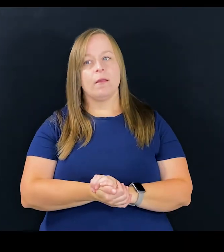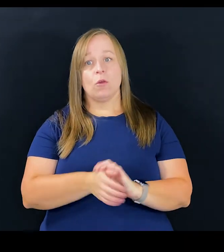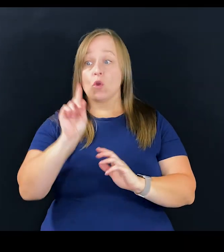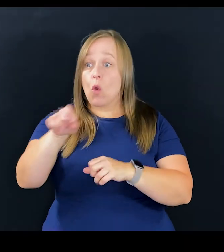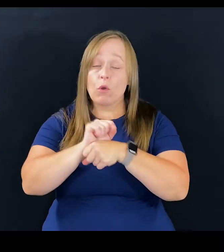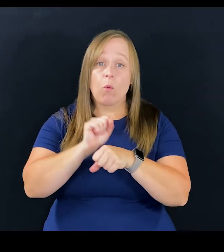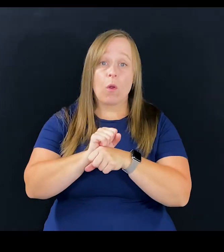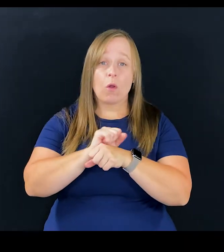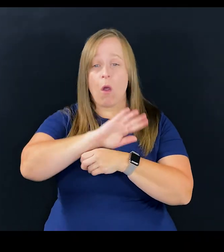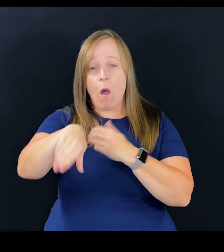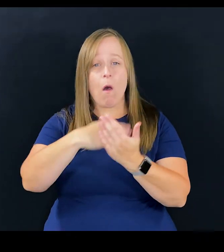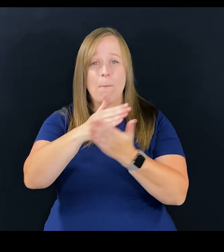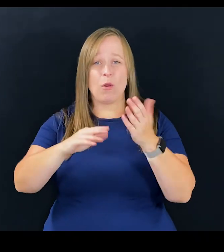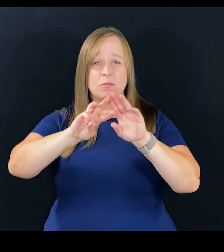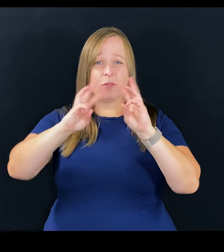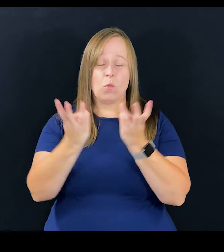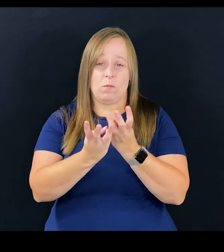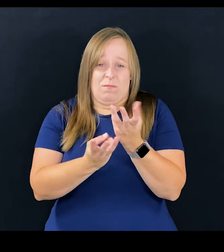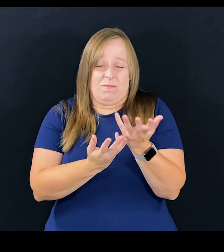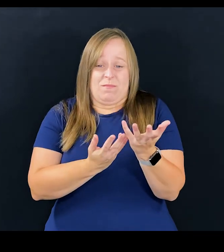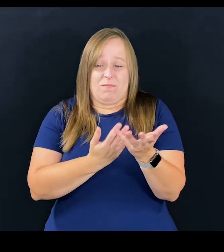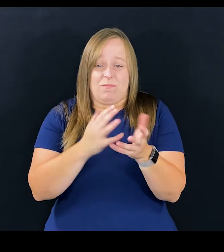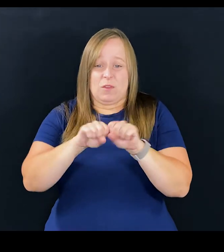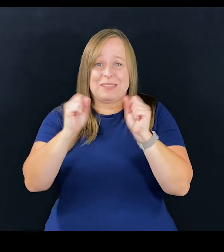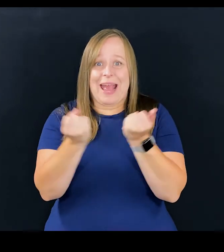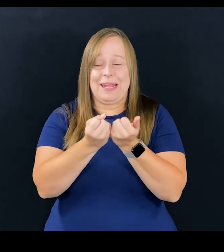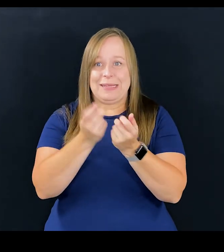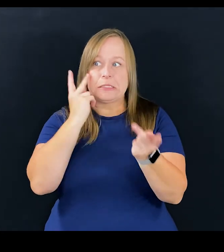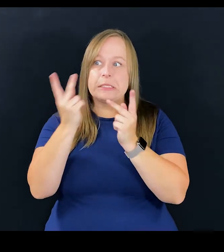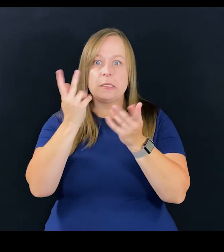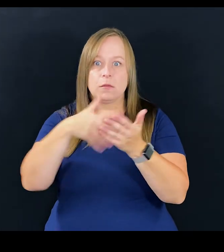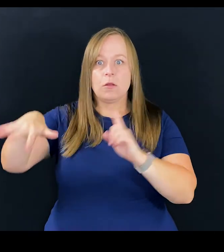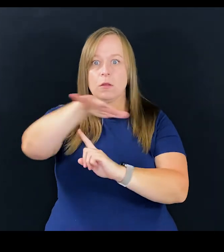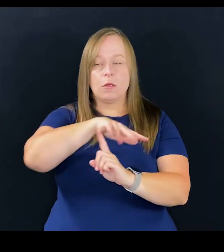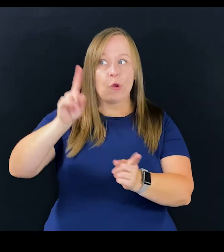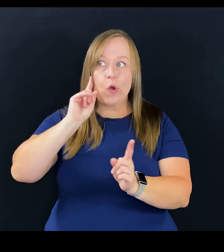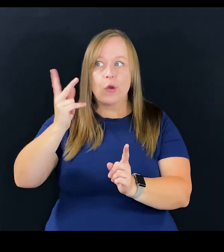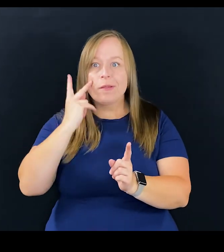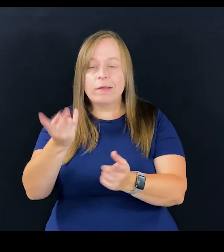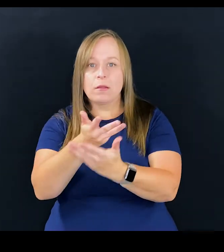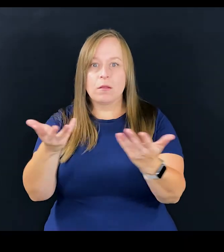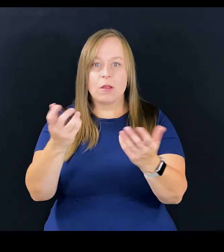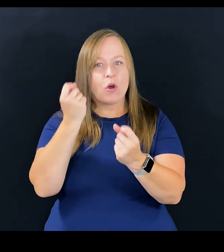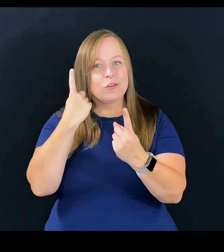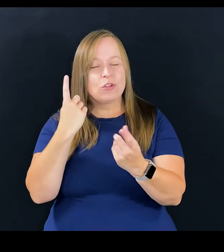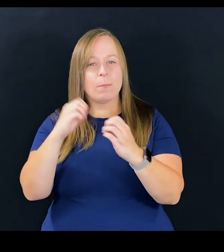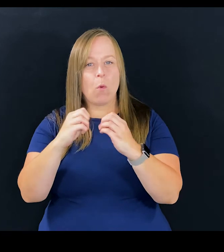and go to all parts of society, just so that we get out there and get seen and heard and understood.